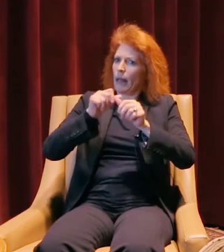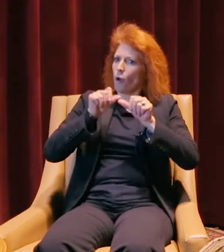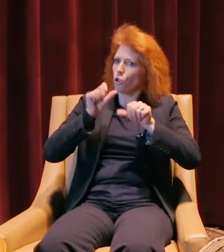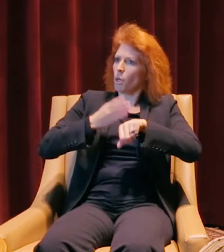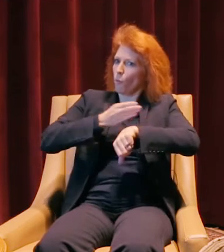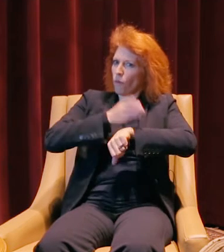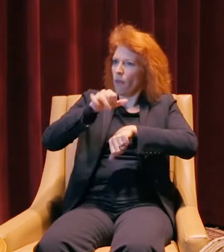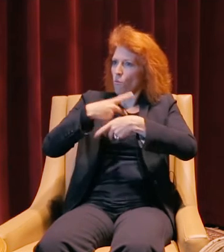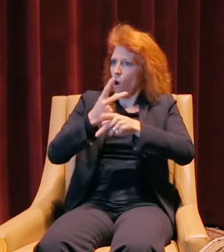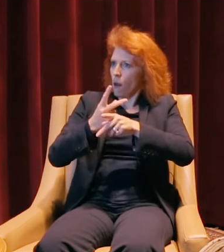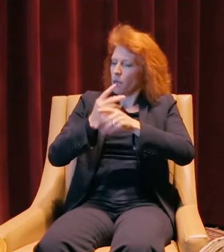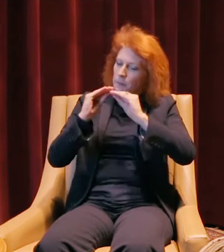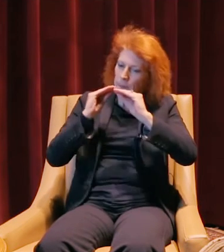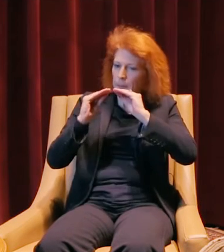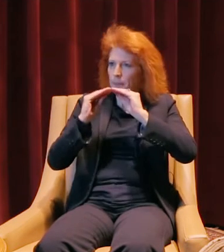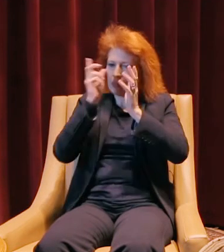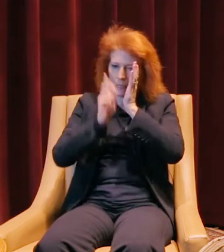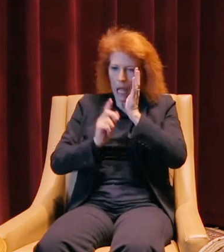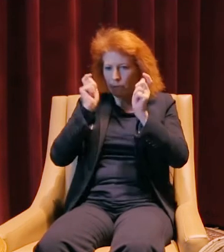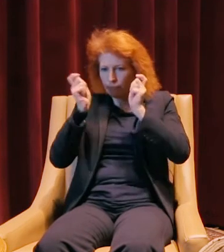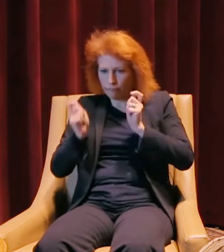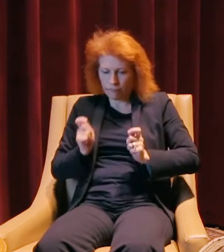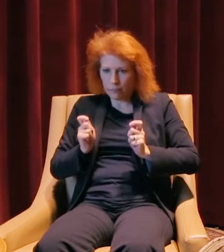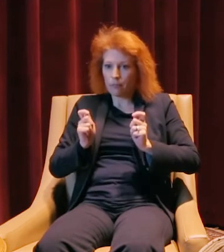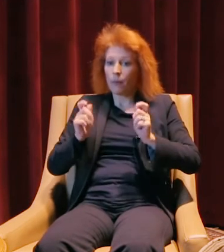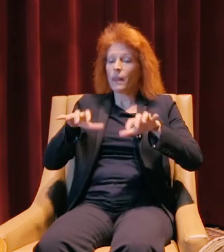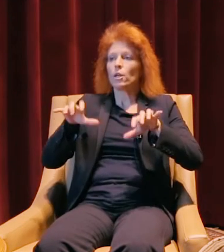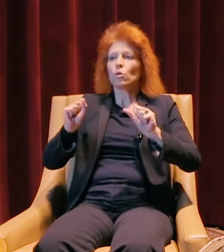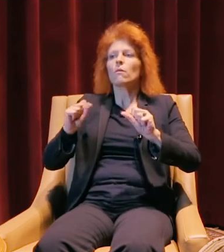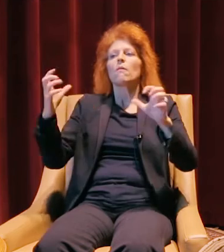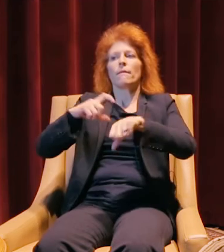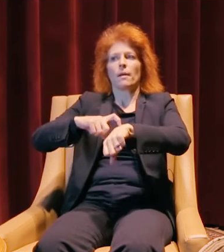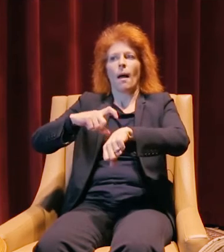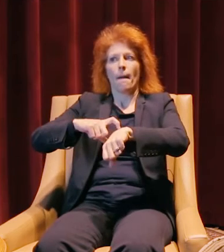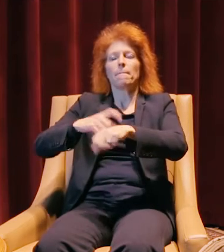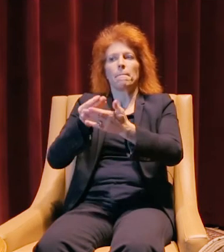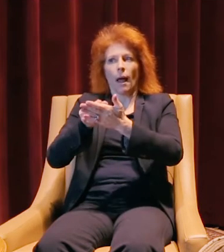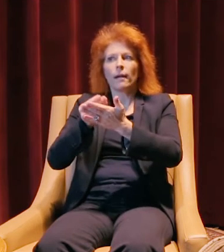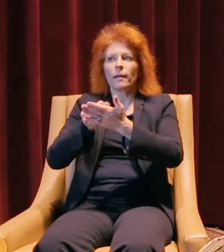in the products, and we redesigned a lot of 'em. That took an incredible amount of time and money to do that.